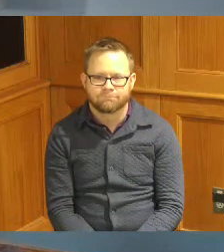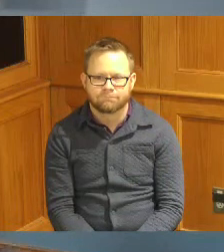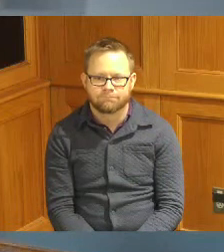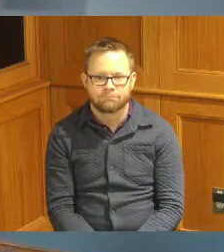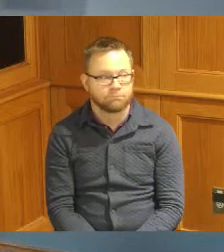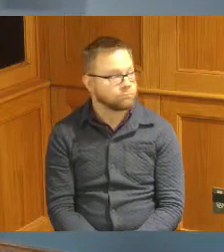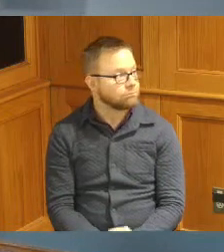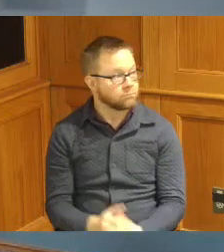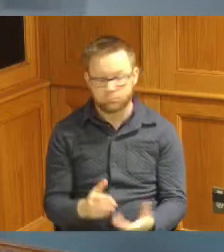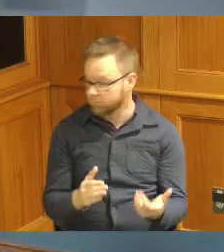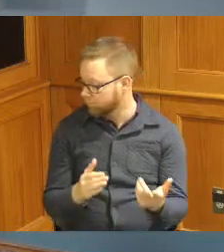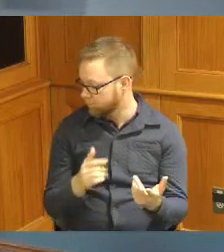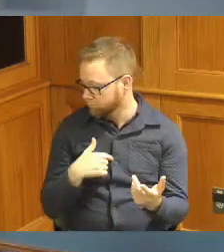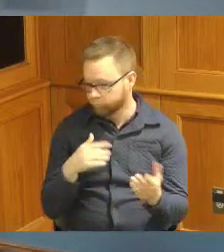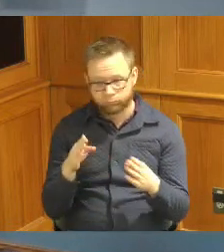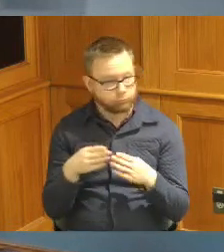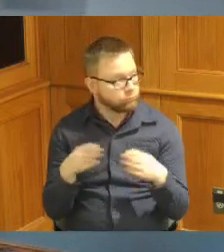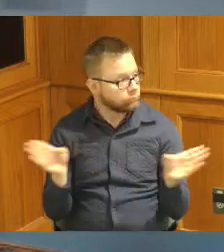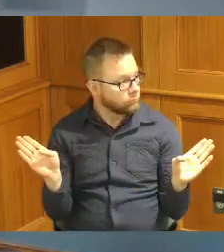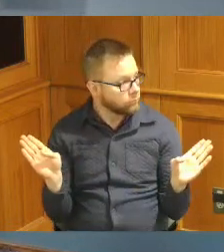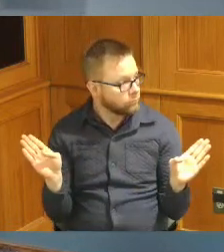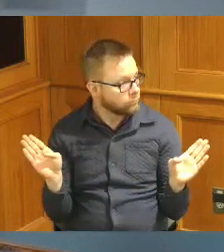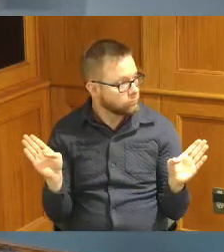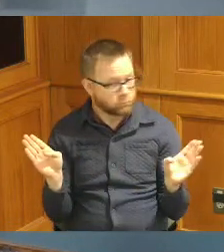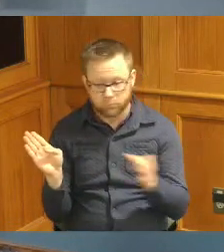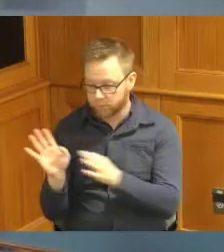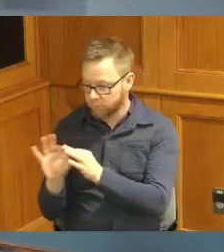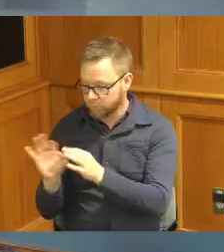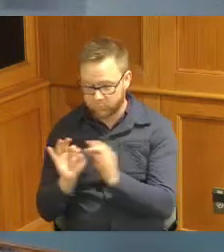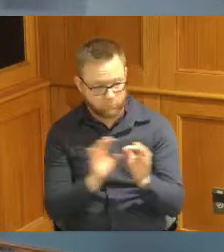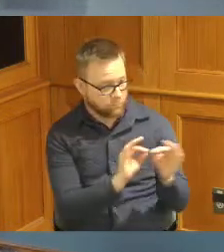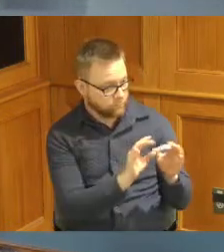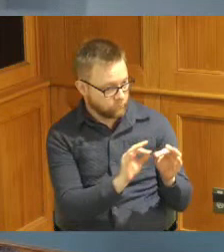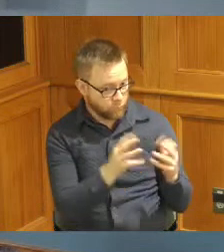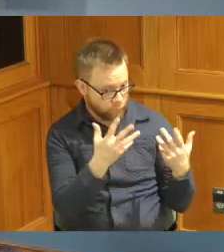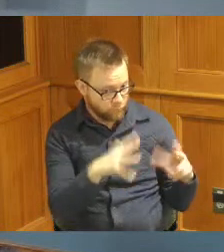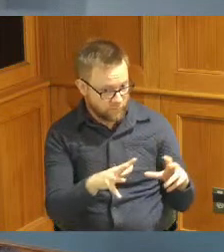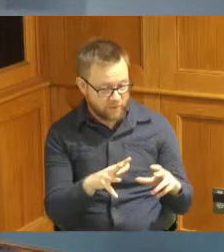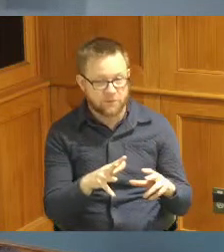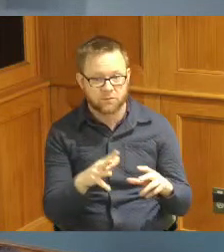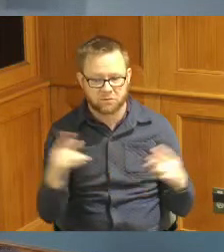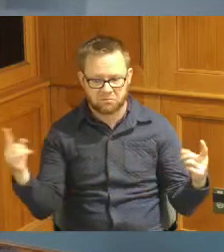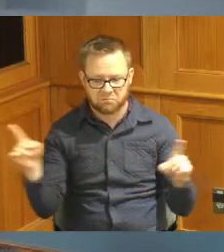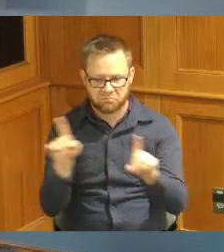I think I'll open it up to the floor here and then have our special guest say a word